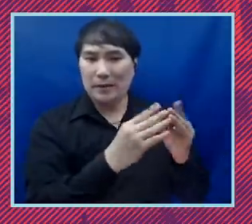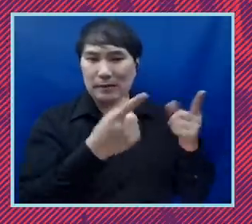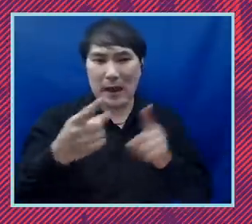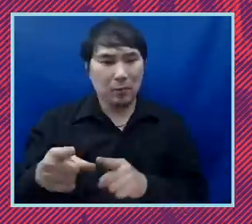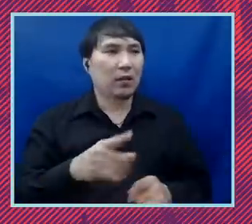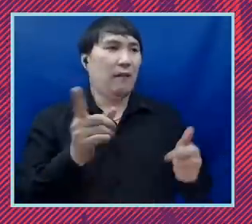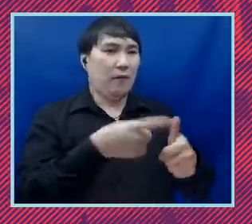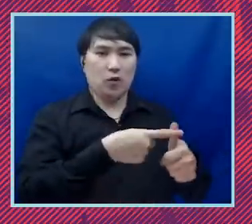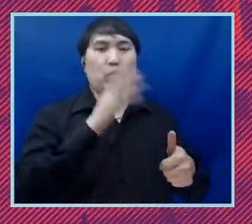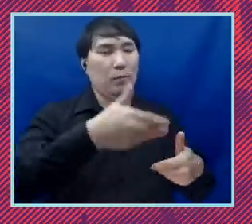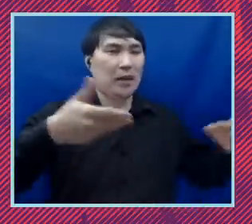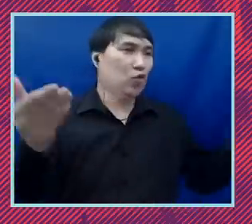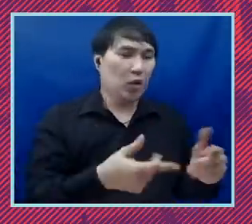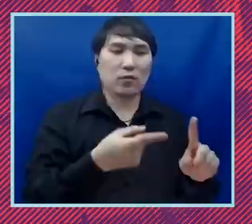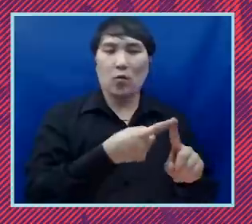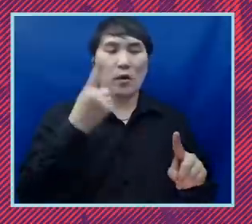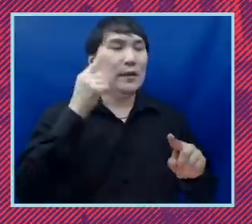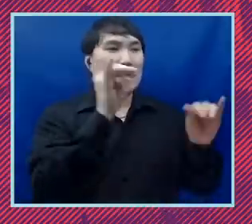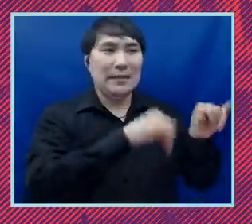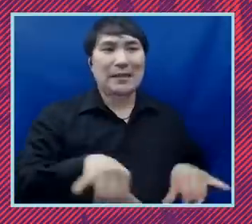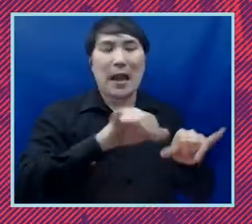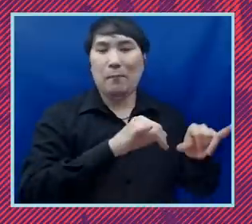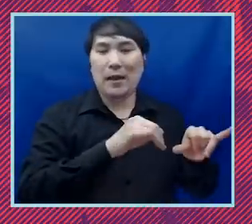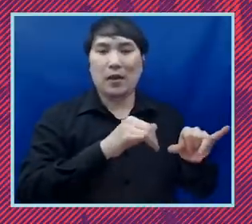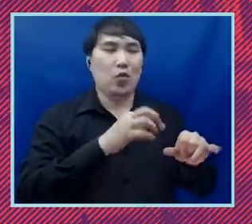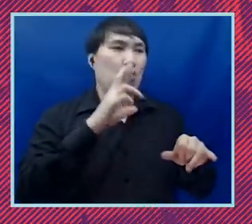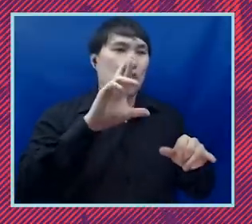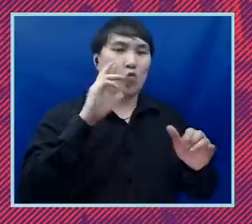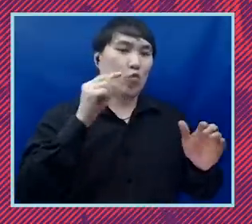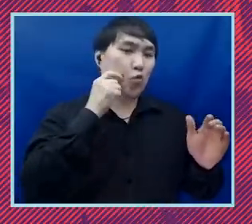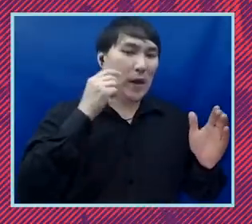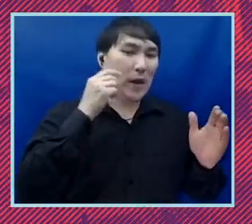to systemic racism and systemic equality we'll subsequently have a session on voting rights